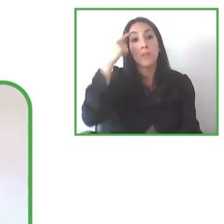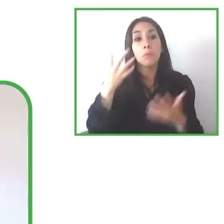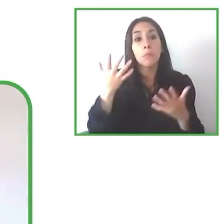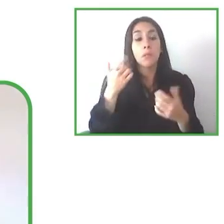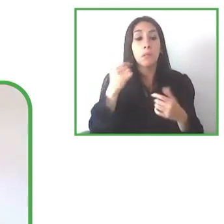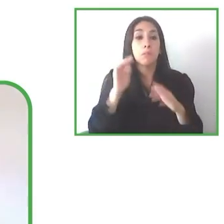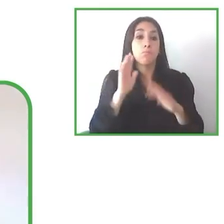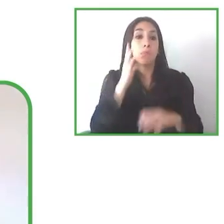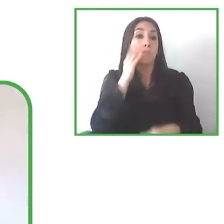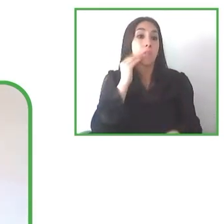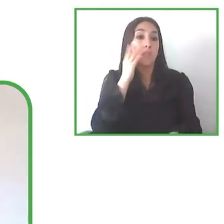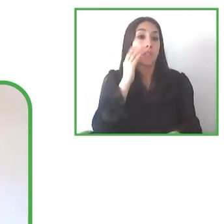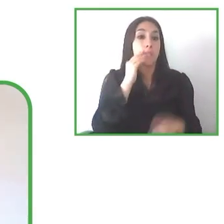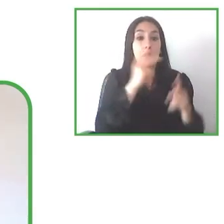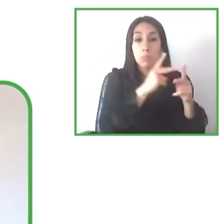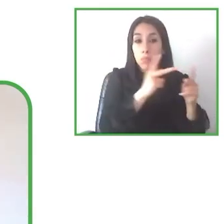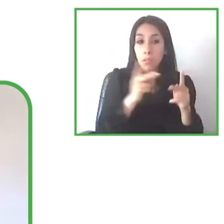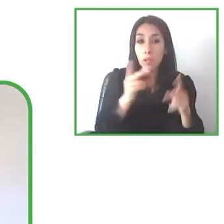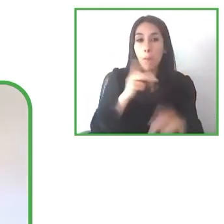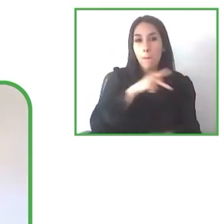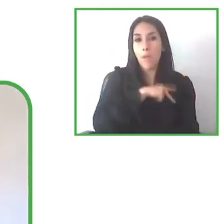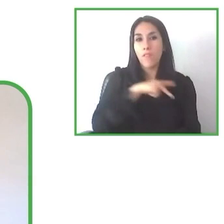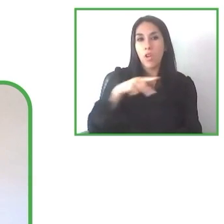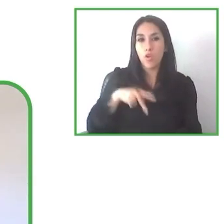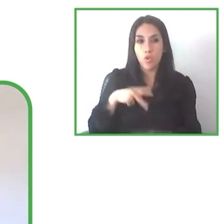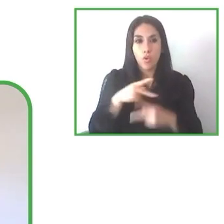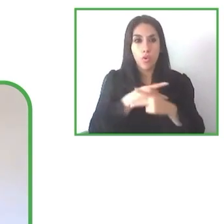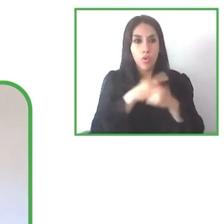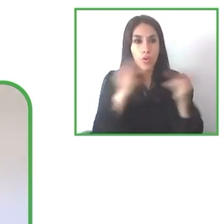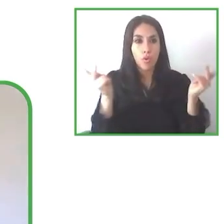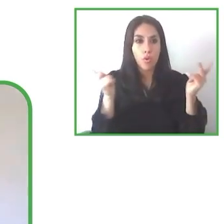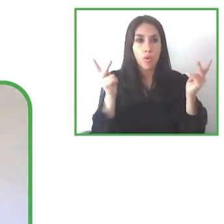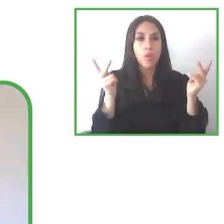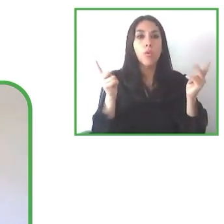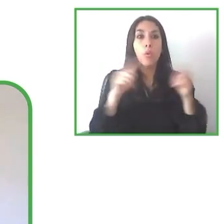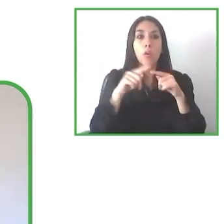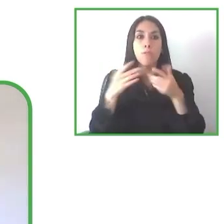between private and public and institutions and foundations.